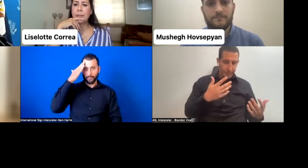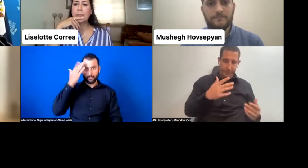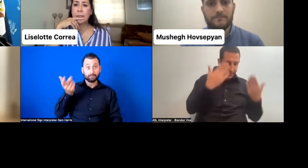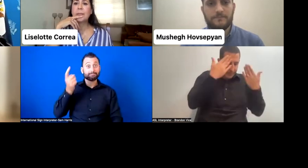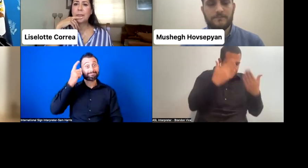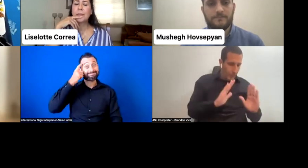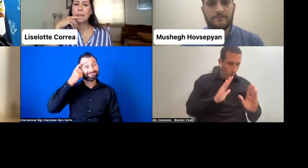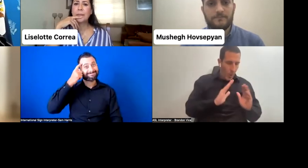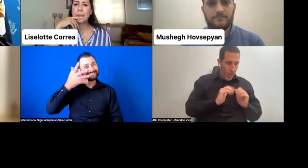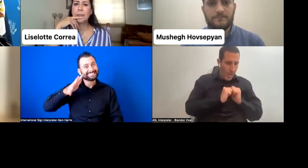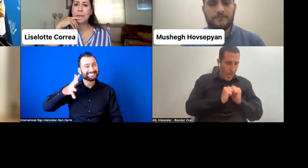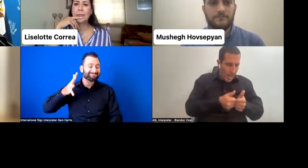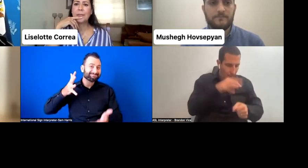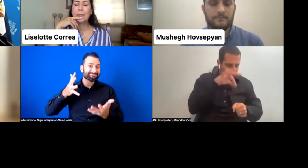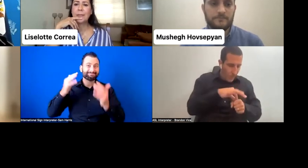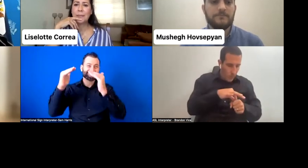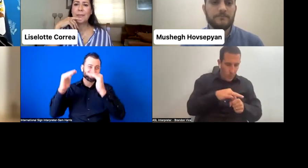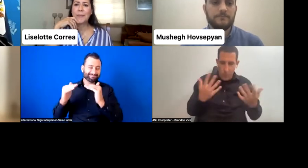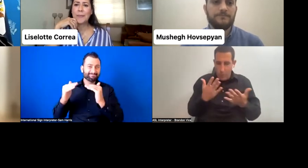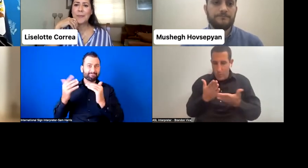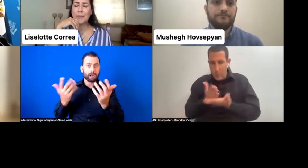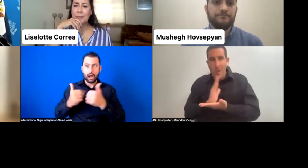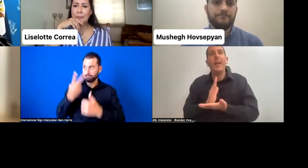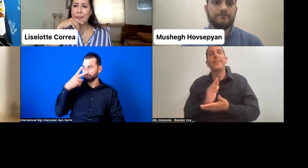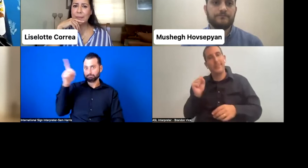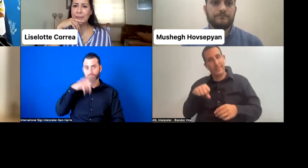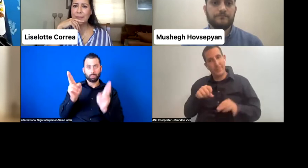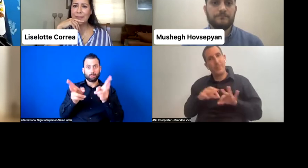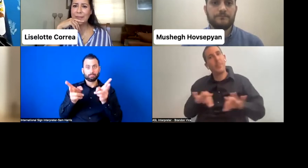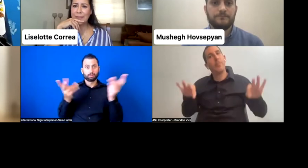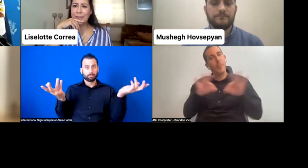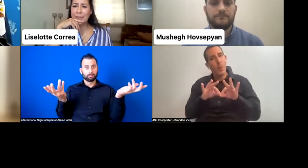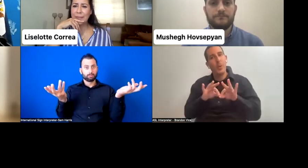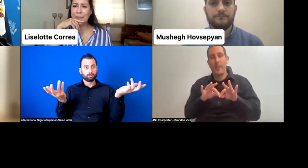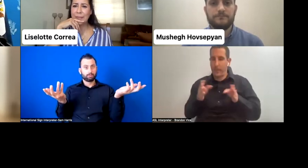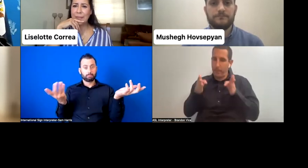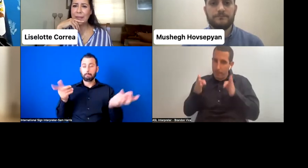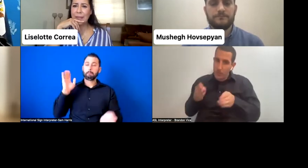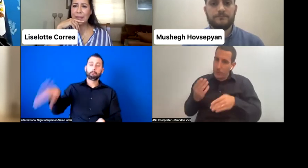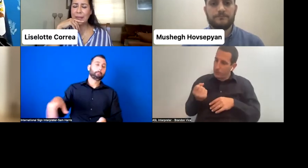with disabilities and their rights is really important, definitely. See if anyone has their hand up.